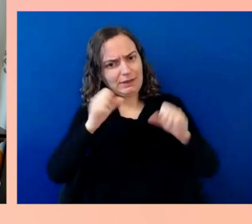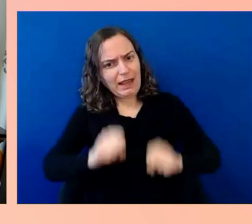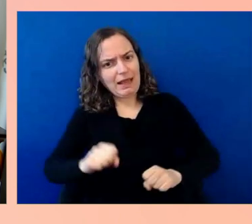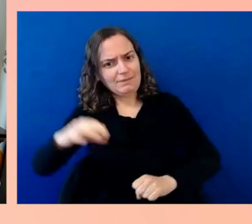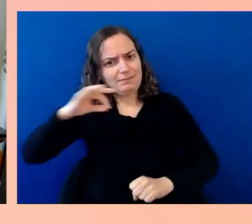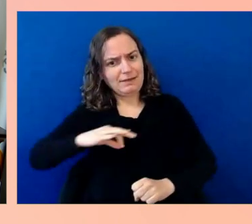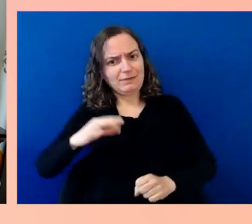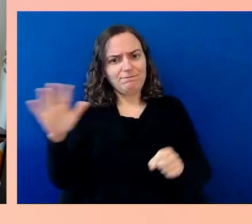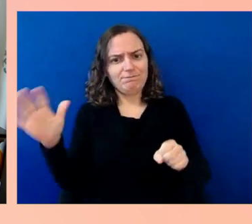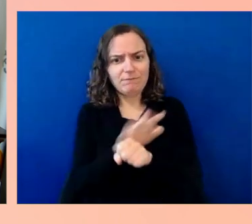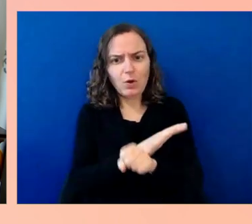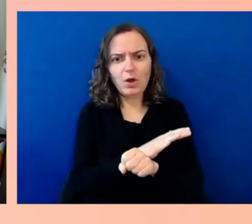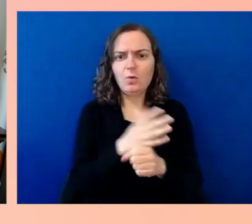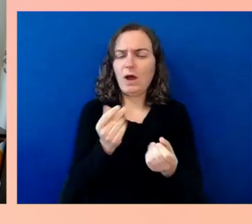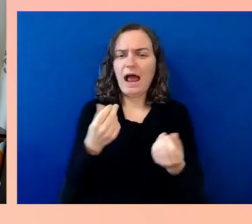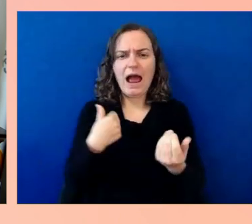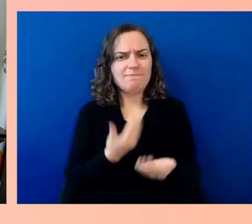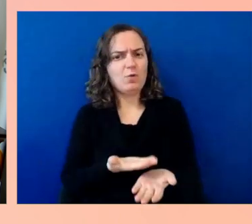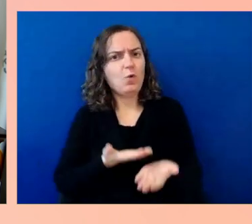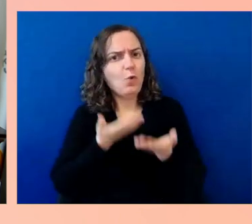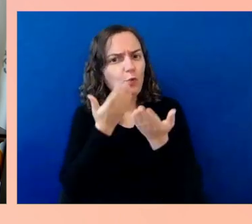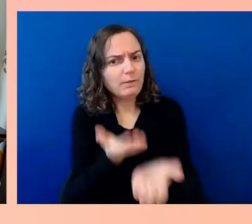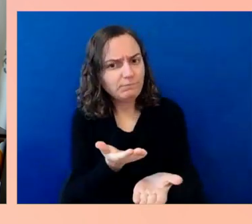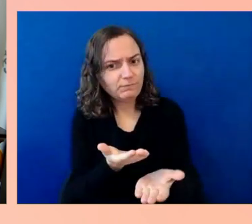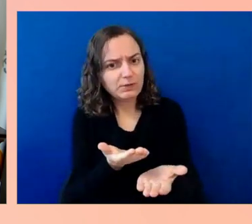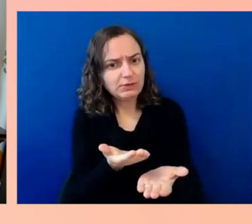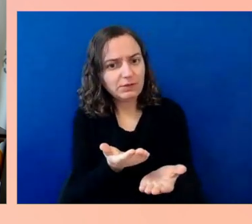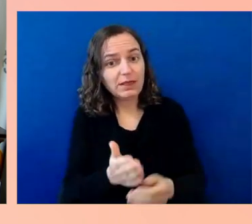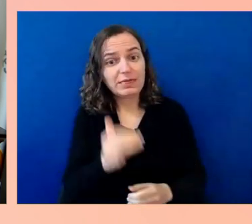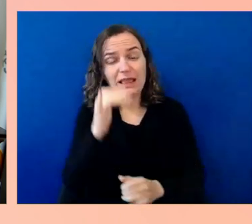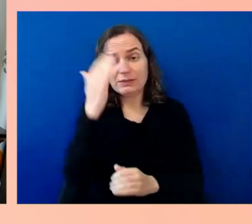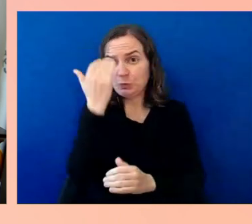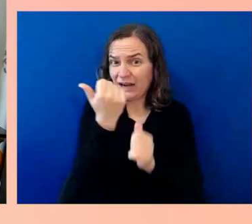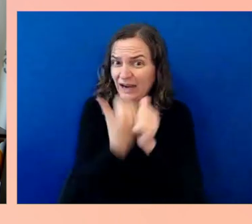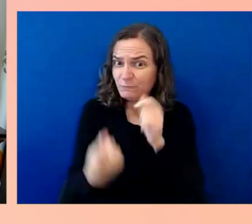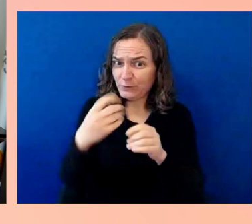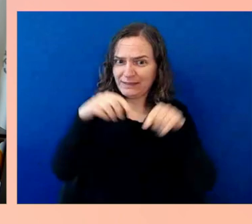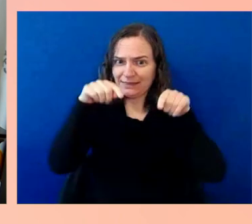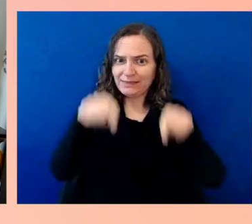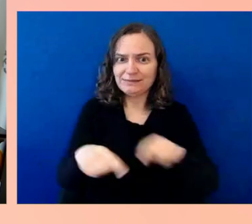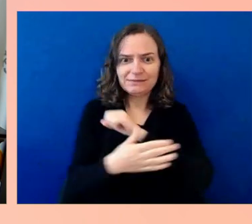has a stake in making sure that our transportation systems are as